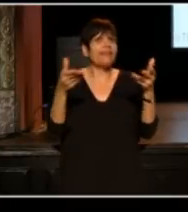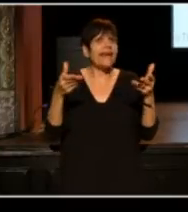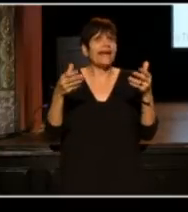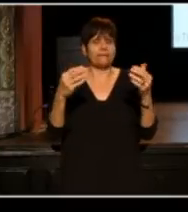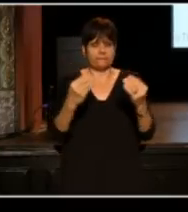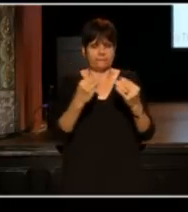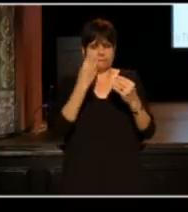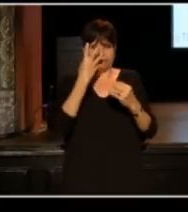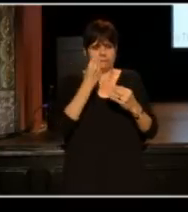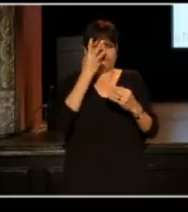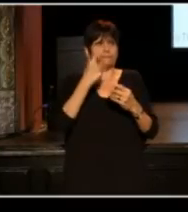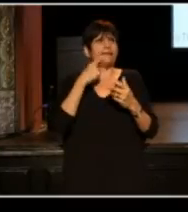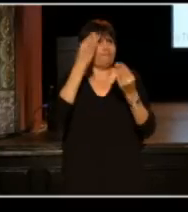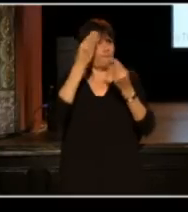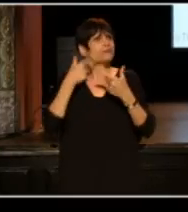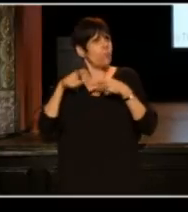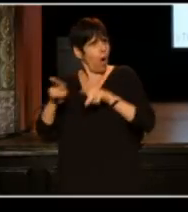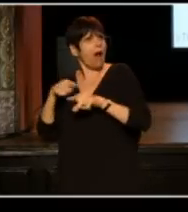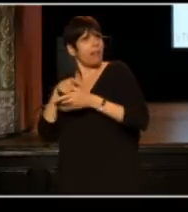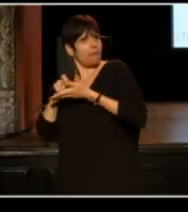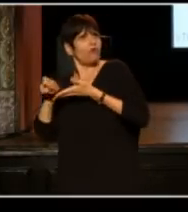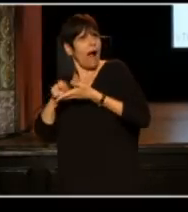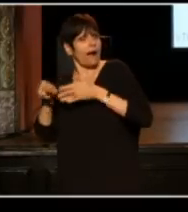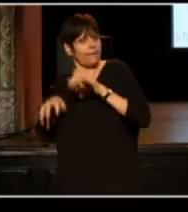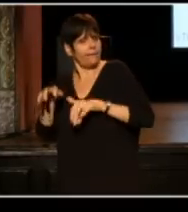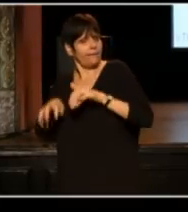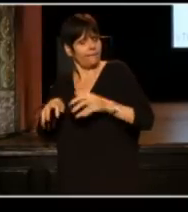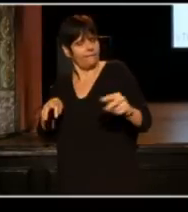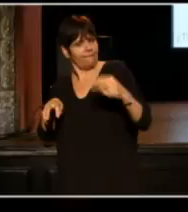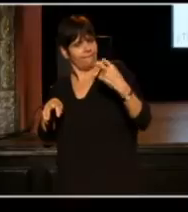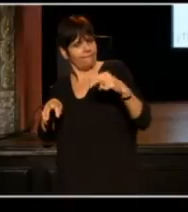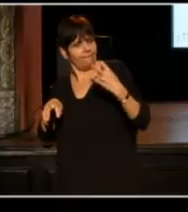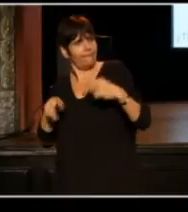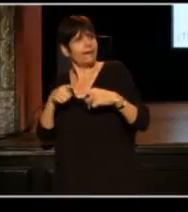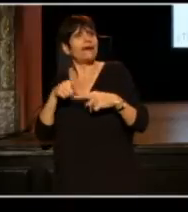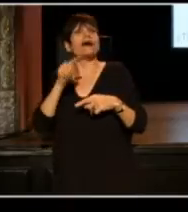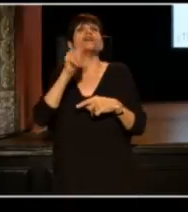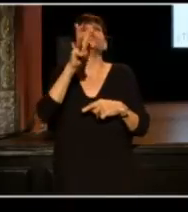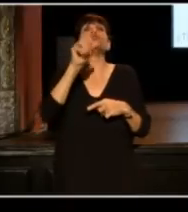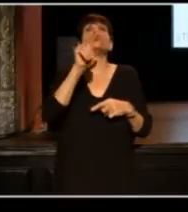And there's the great payoff, this is awesome, I'm going to tweet about this.